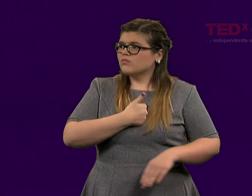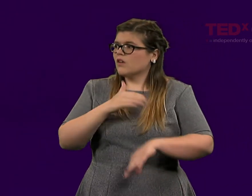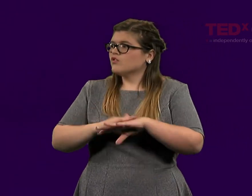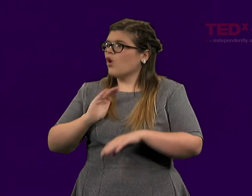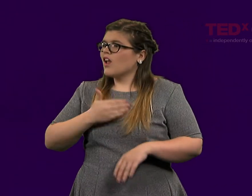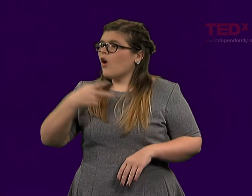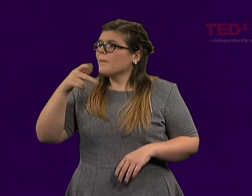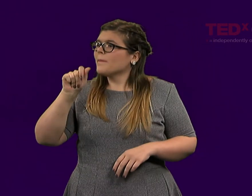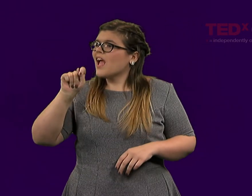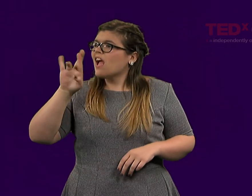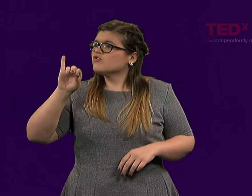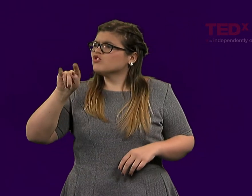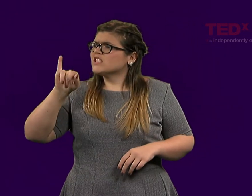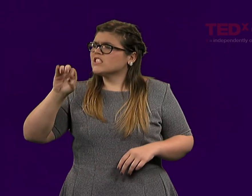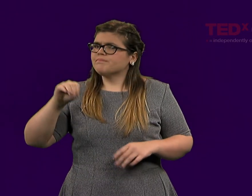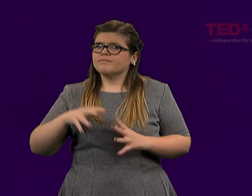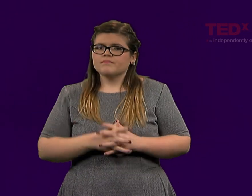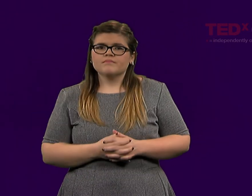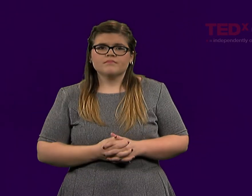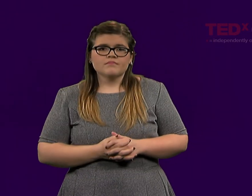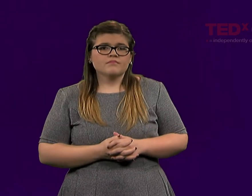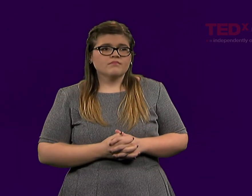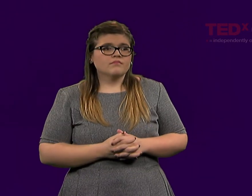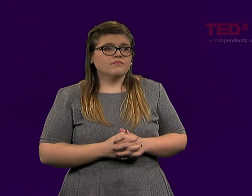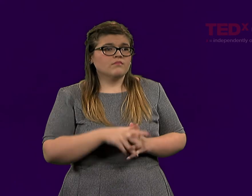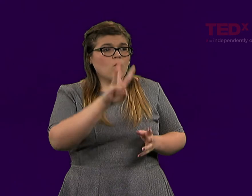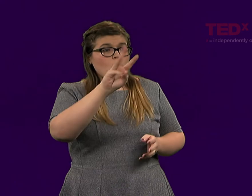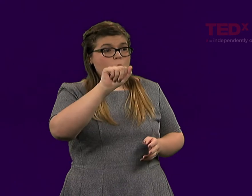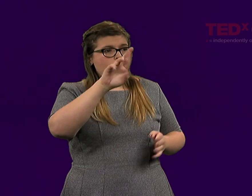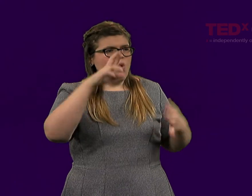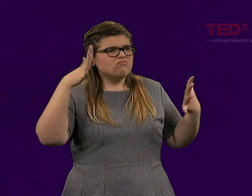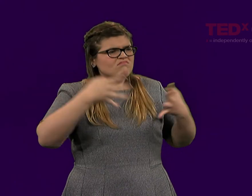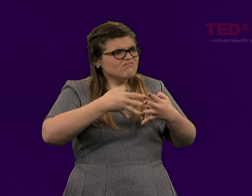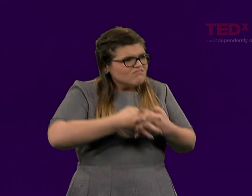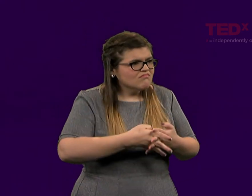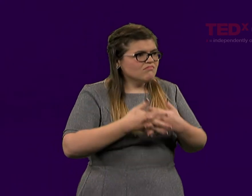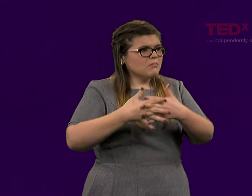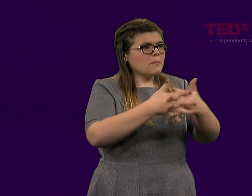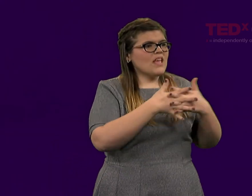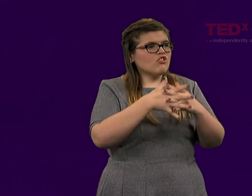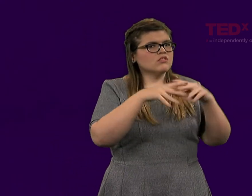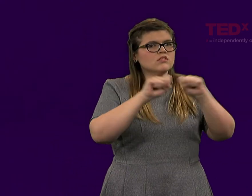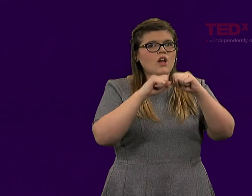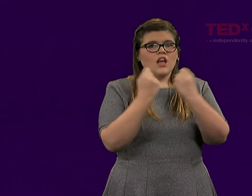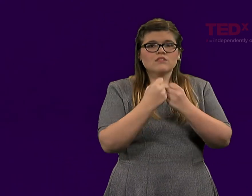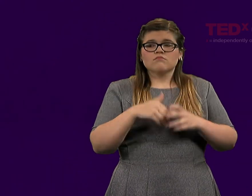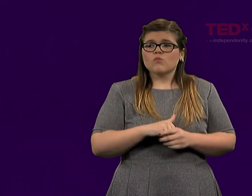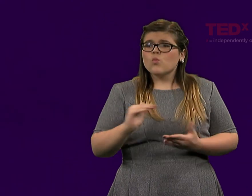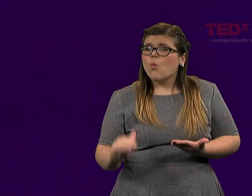I'm so proud that our soldiers have that patriotism.